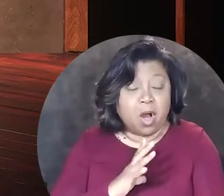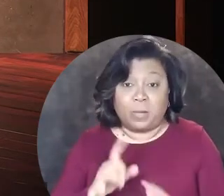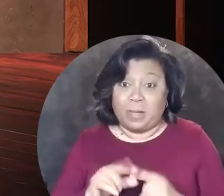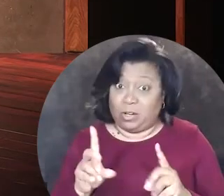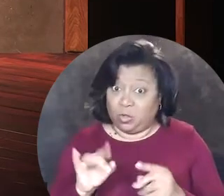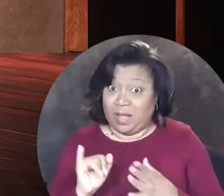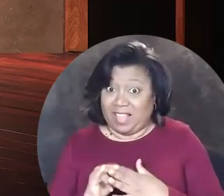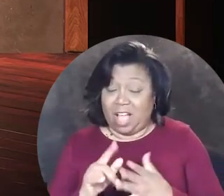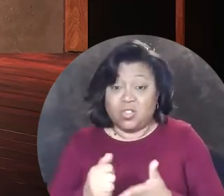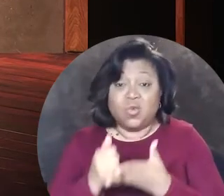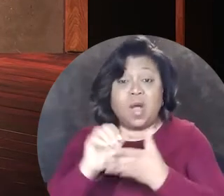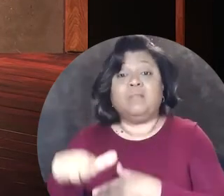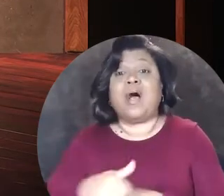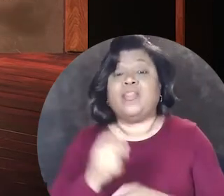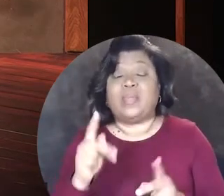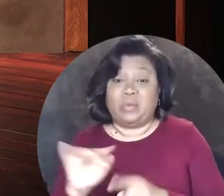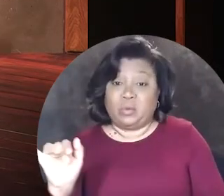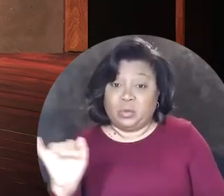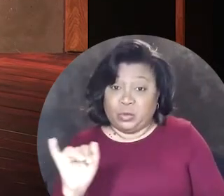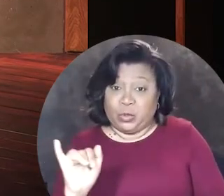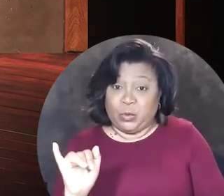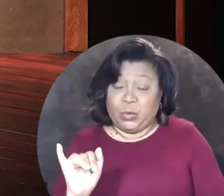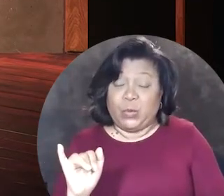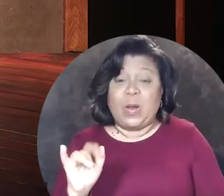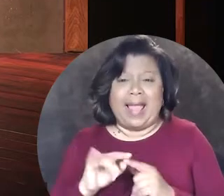and I think by doing that you help other people too